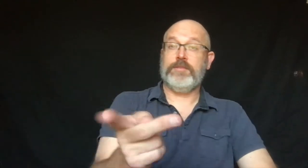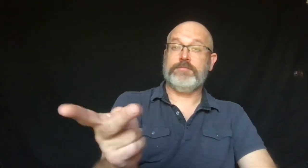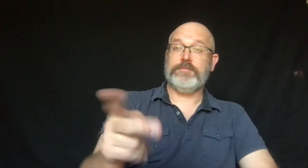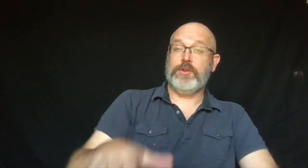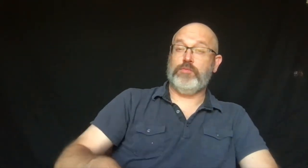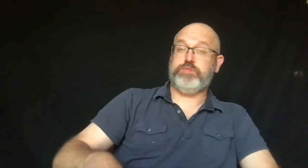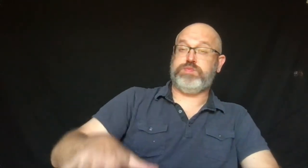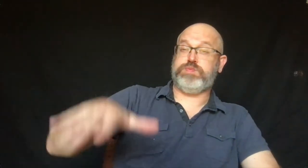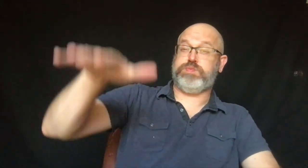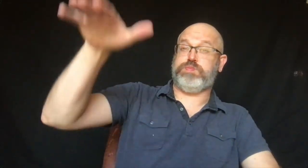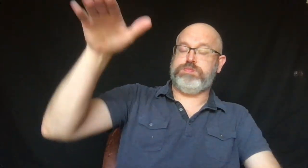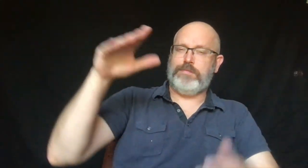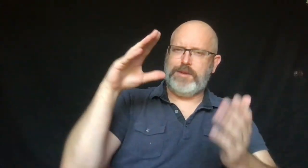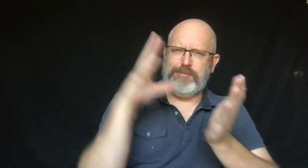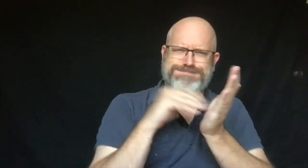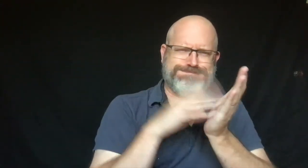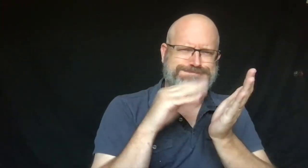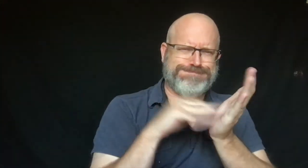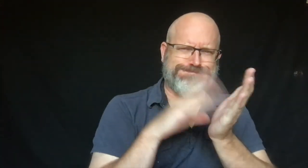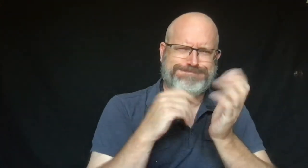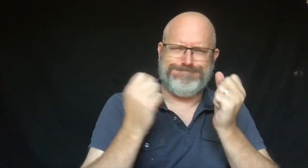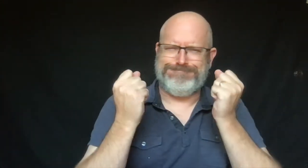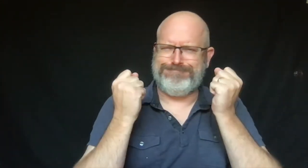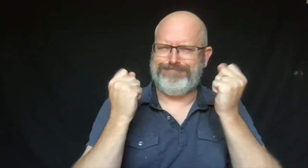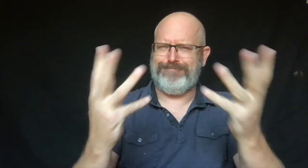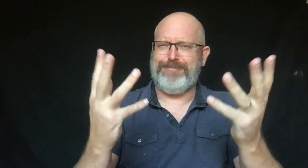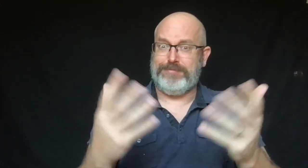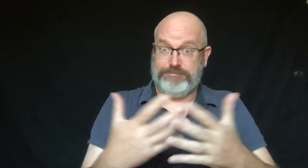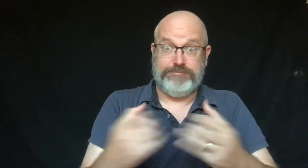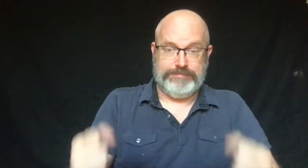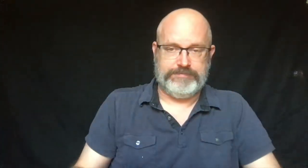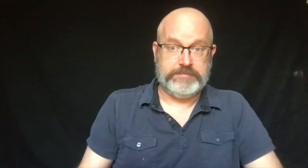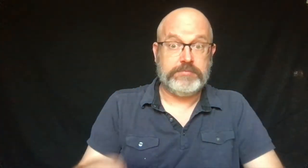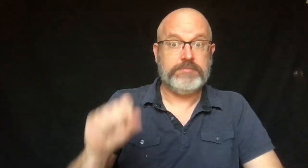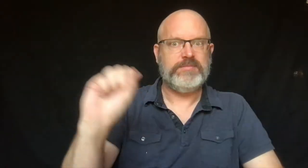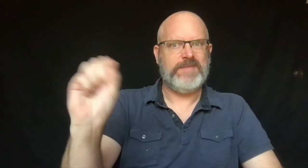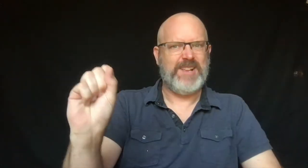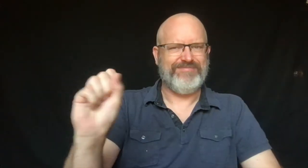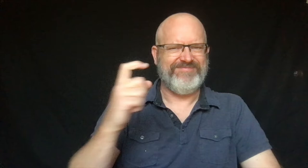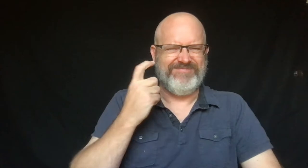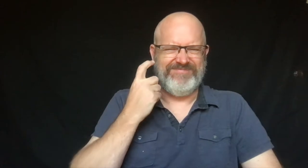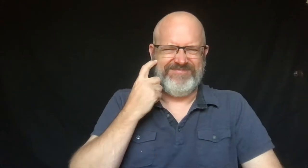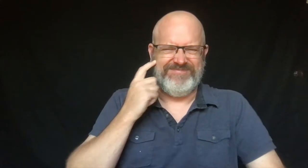They were growing up and learning lots of things.